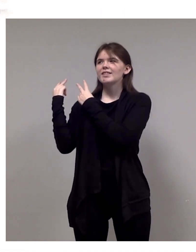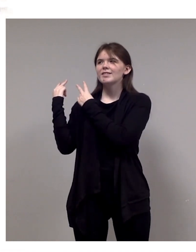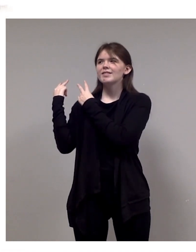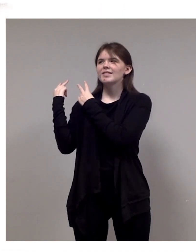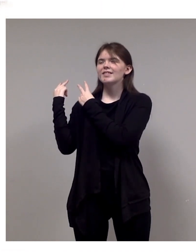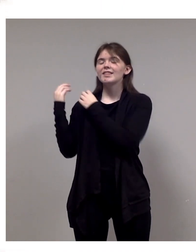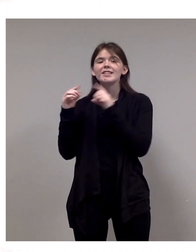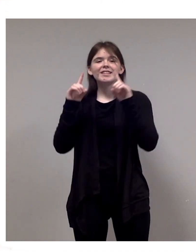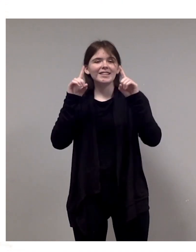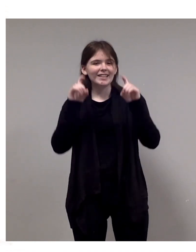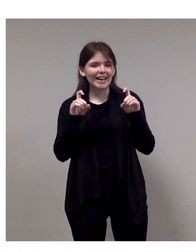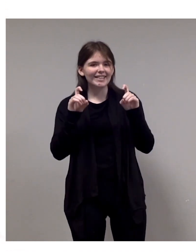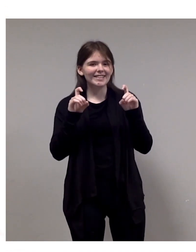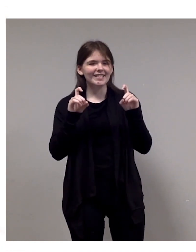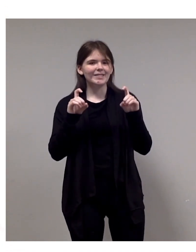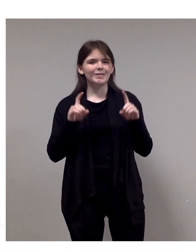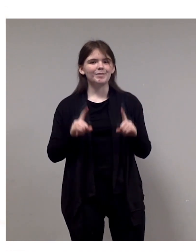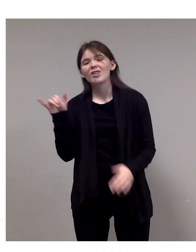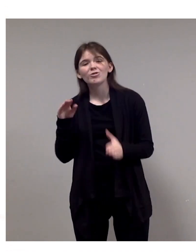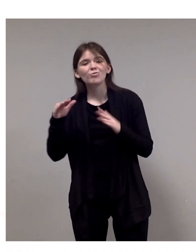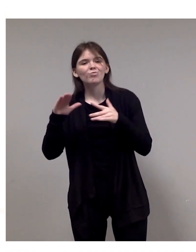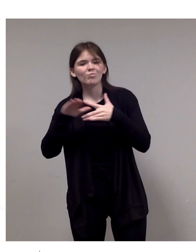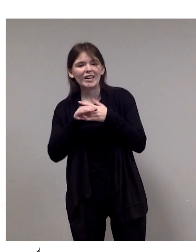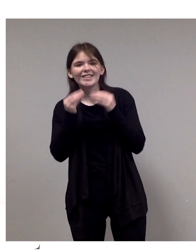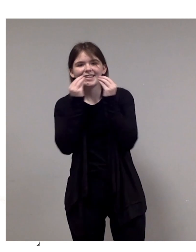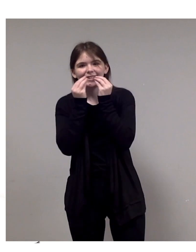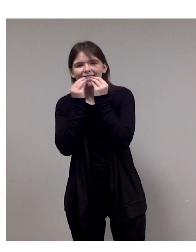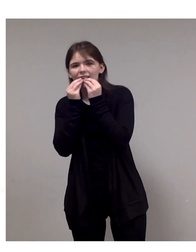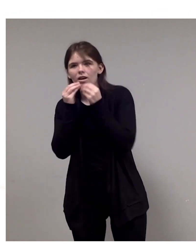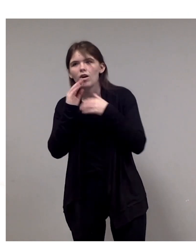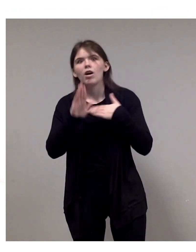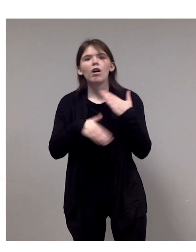(And she has a snack break— all this work makes her hungry!)